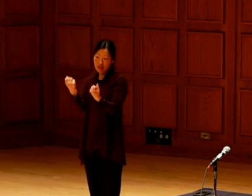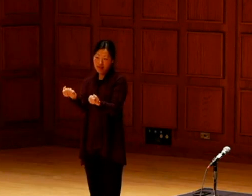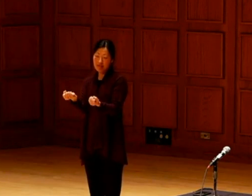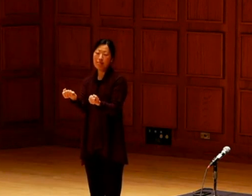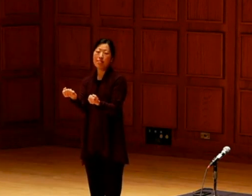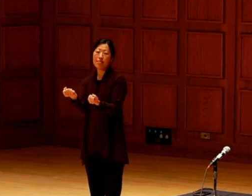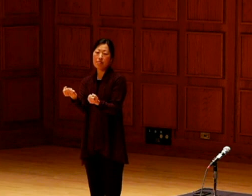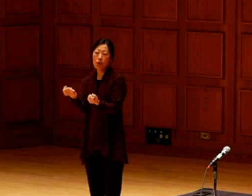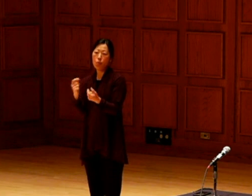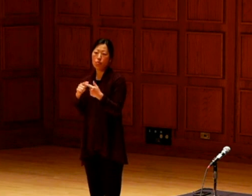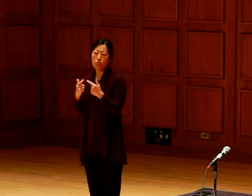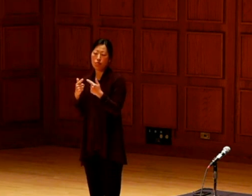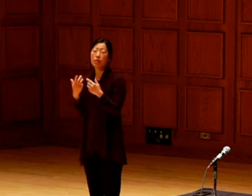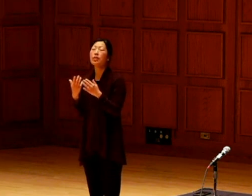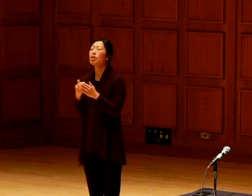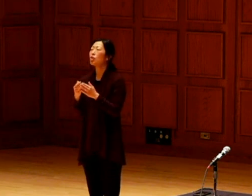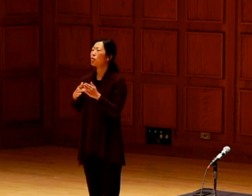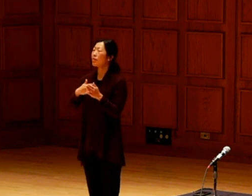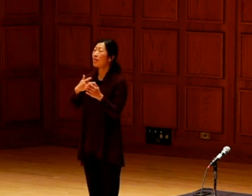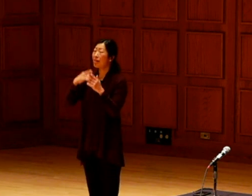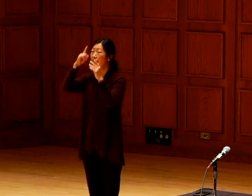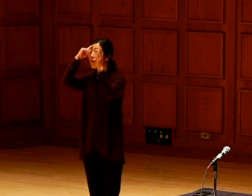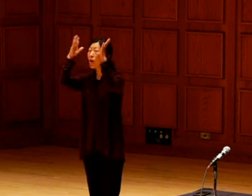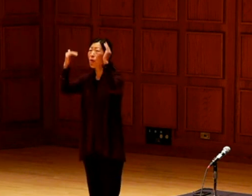doing.